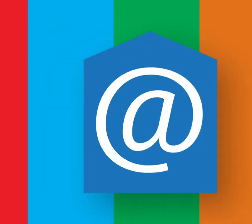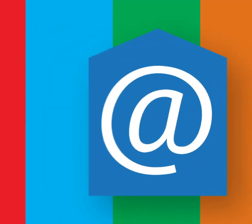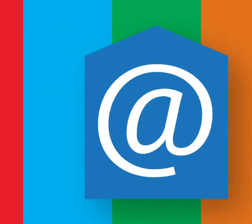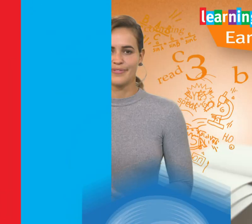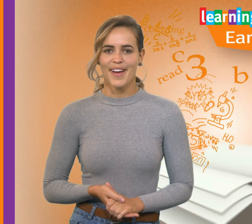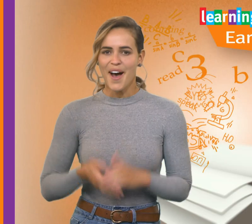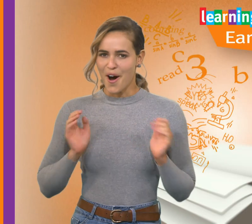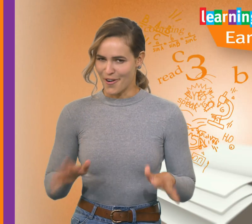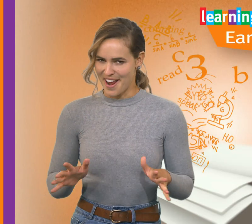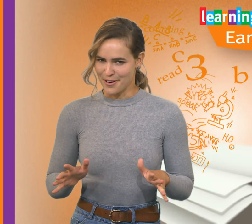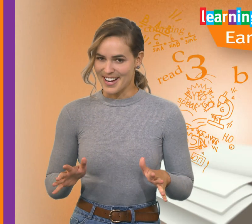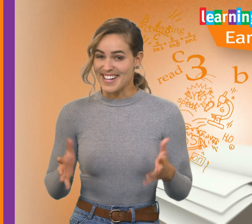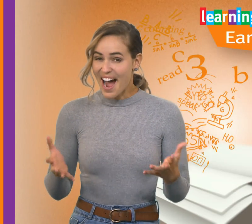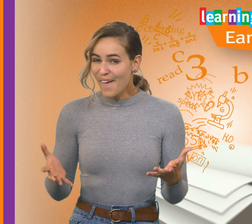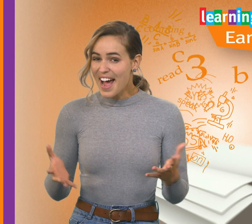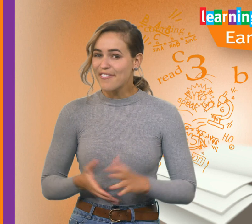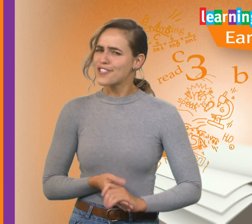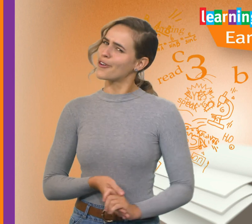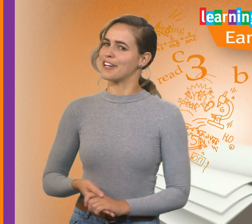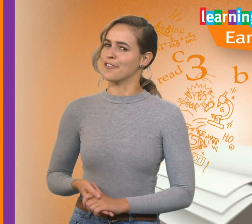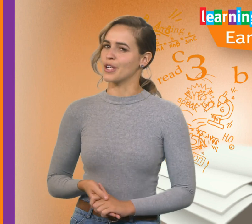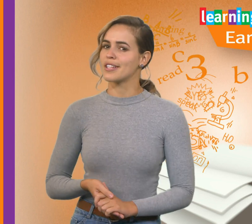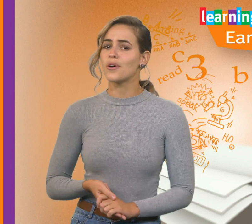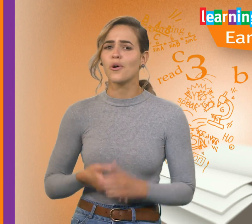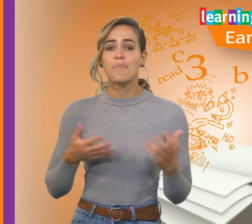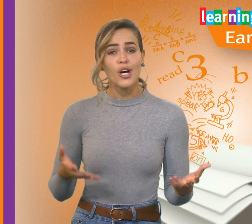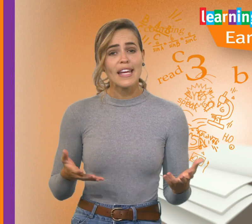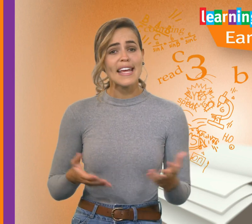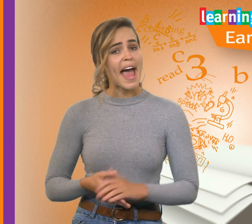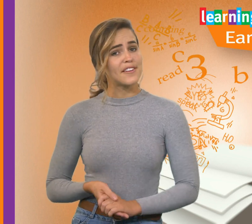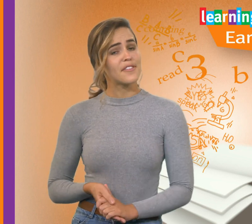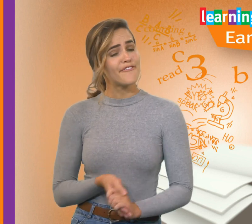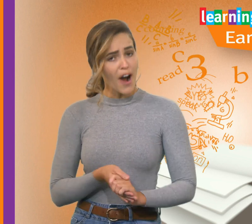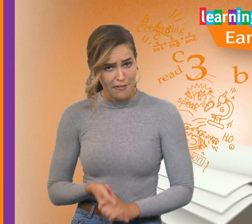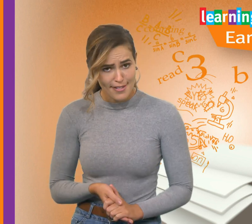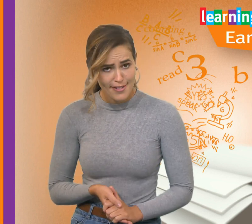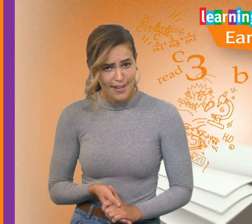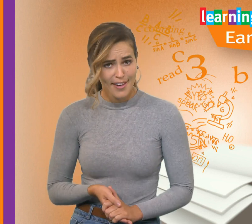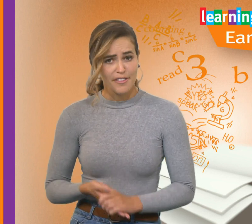All right, everyone. Now, I have a story for you, that’s called ‘Birdie and the Virus’.